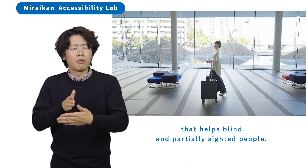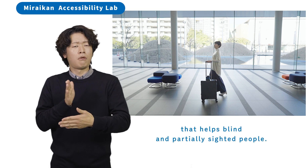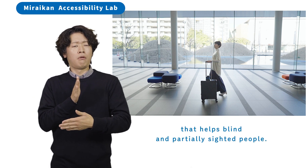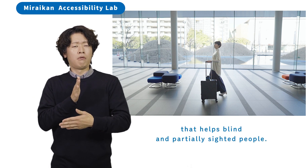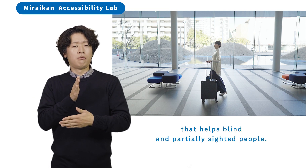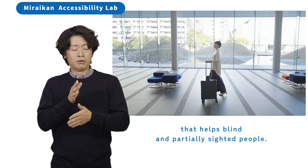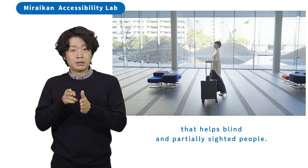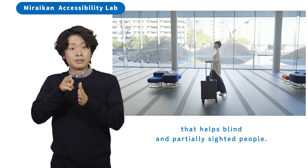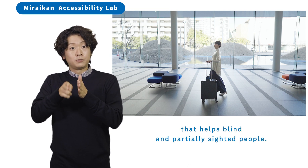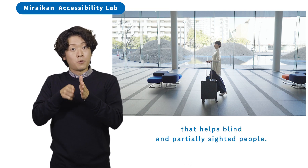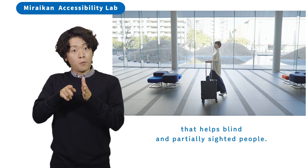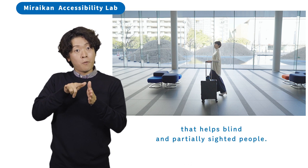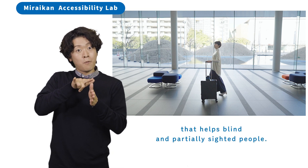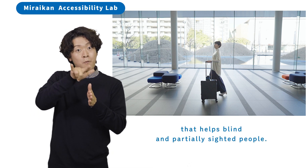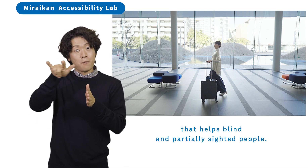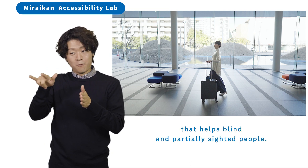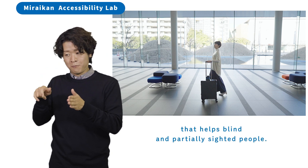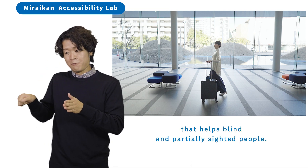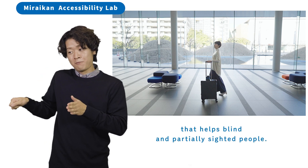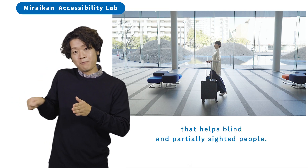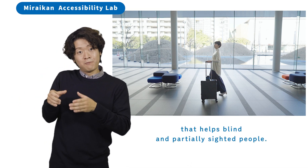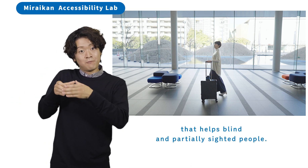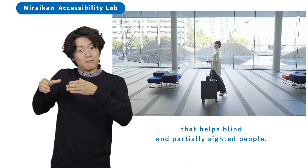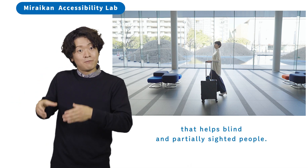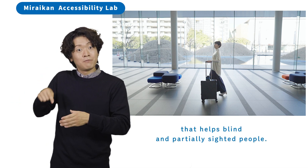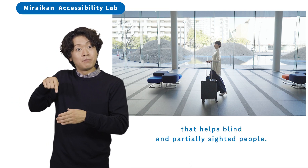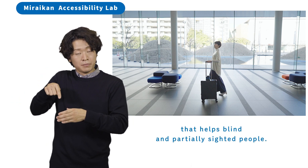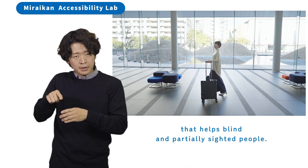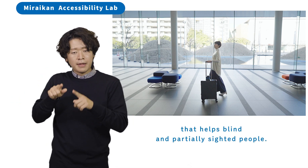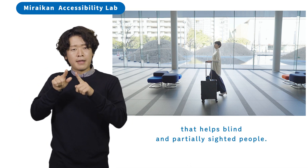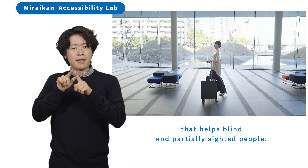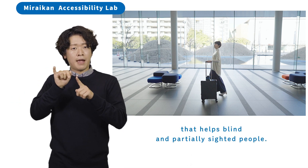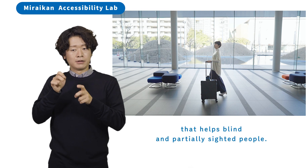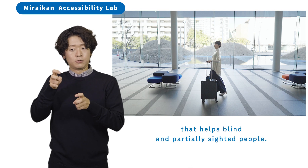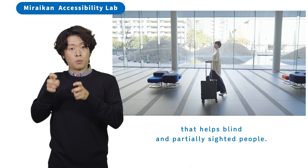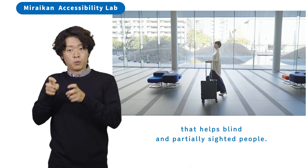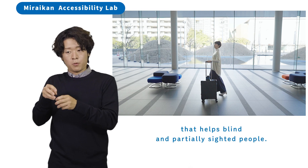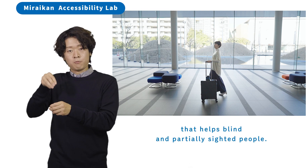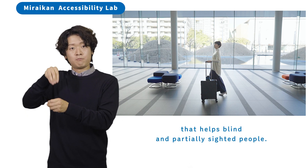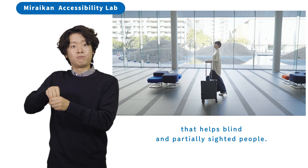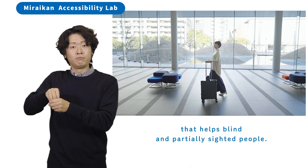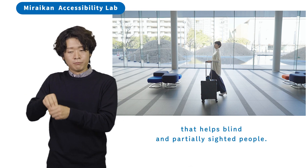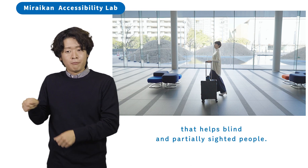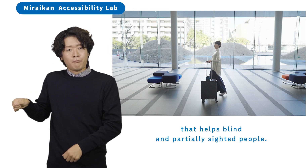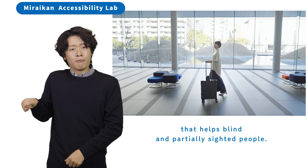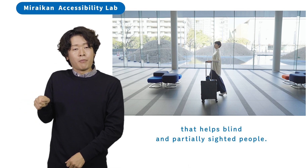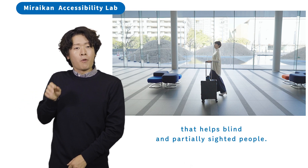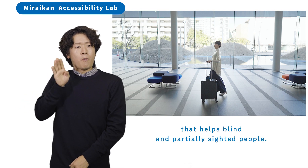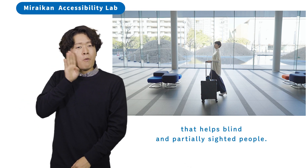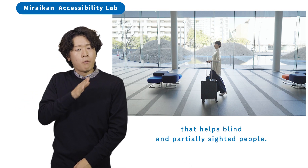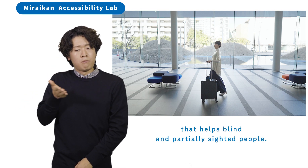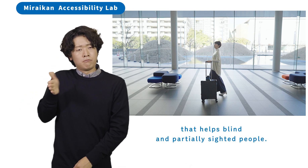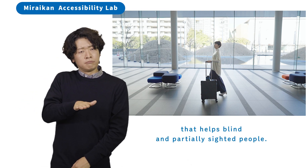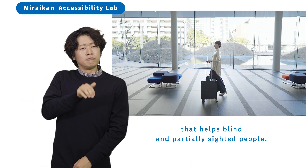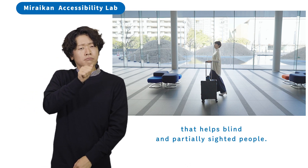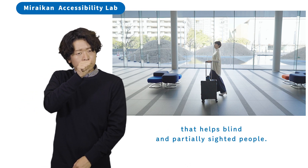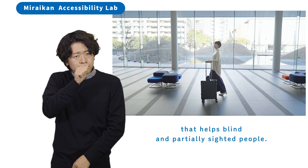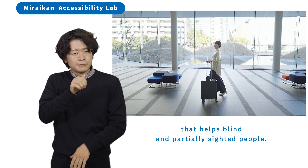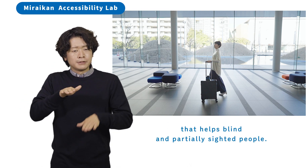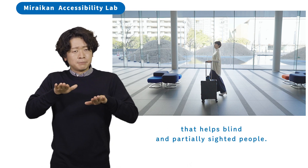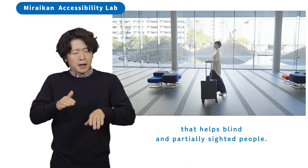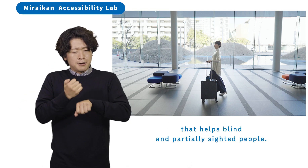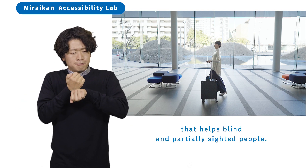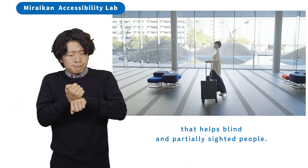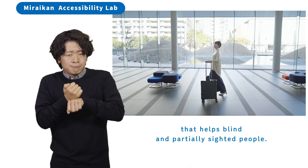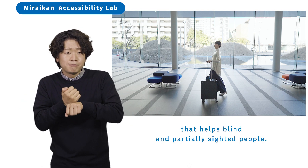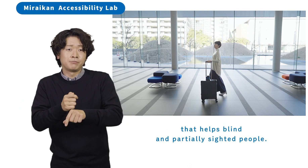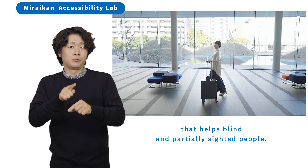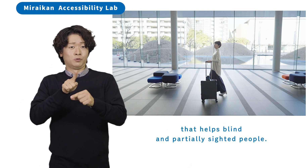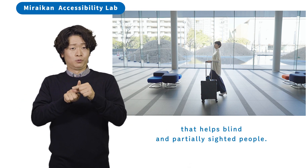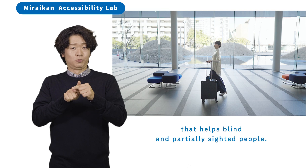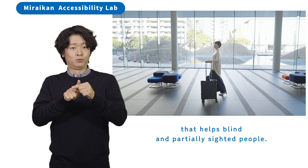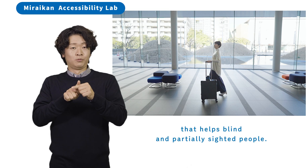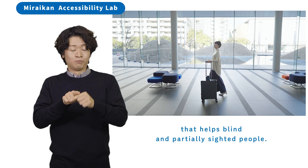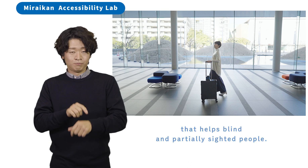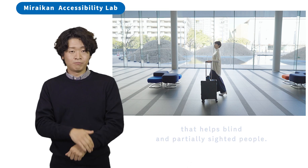that helps blind and partially sighted people.